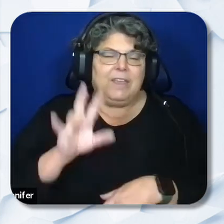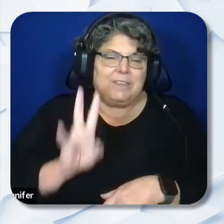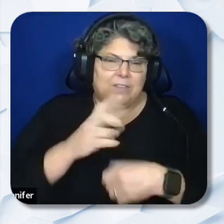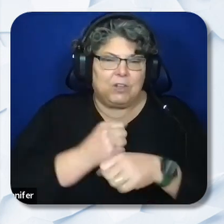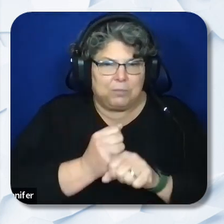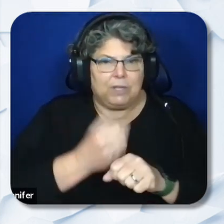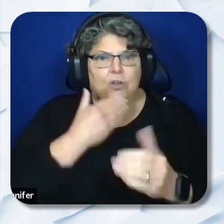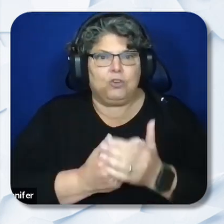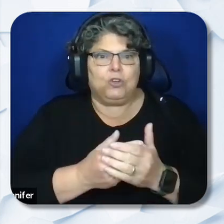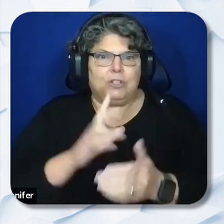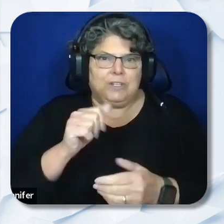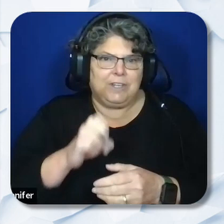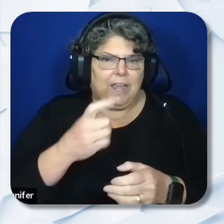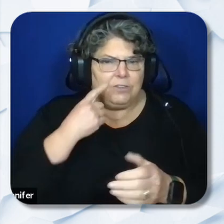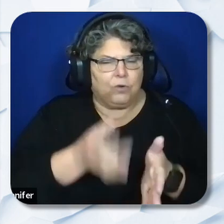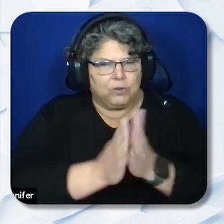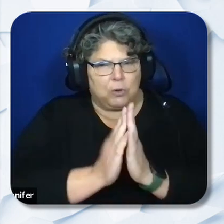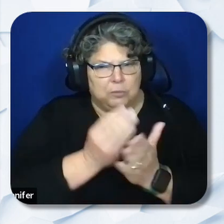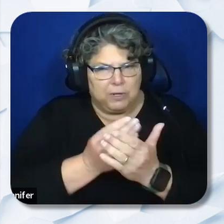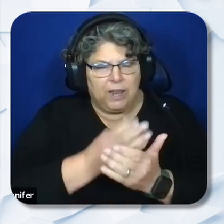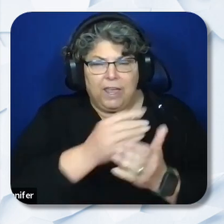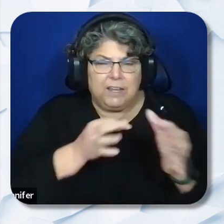for the requested funding and explain how the services will be evaluated.